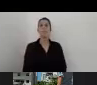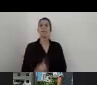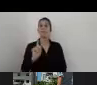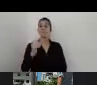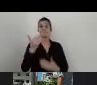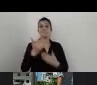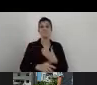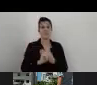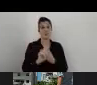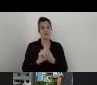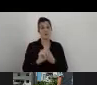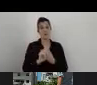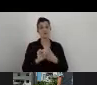just before I finish,